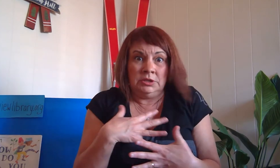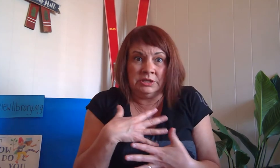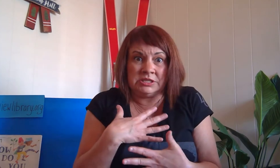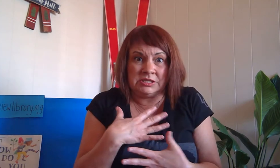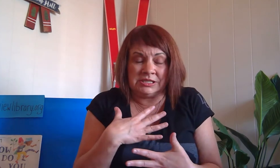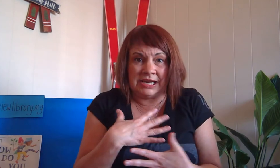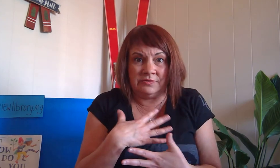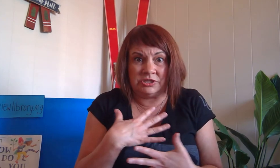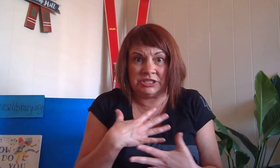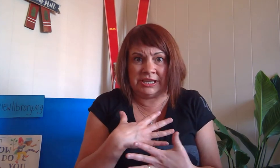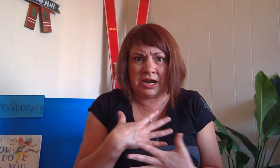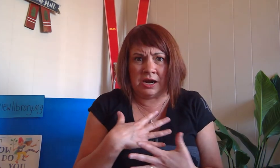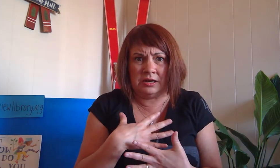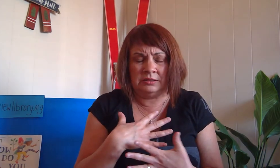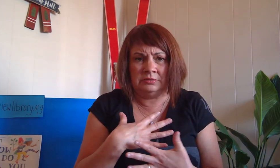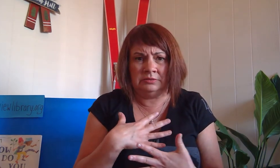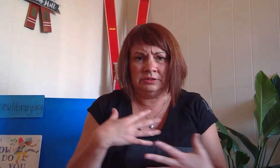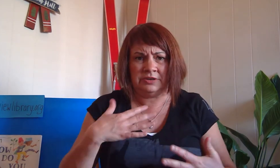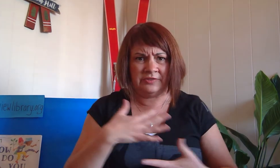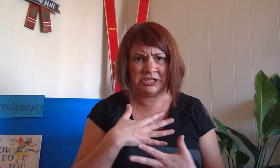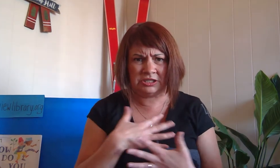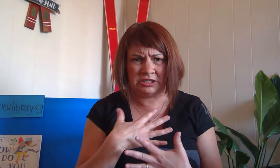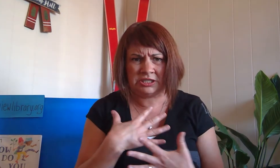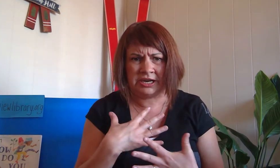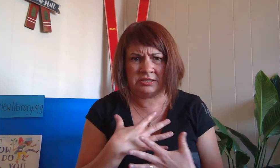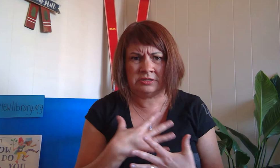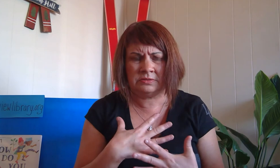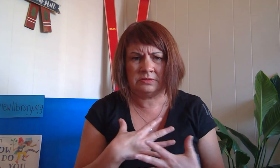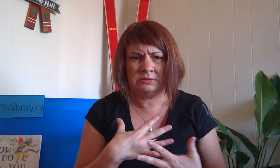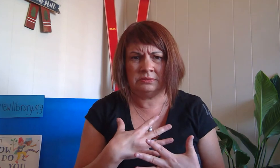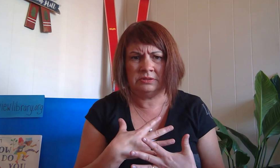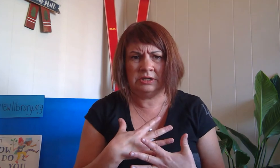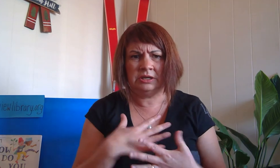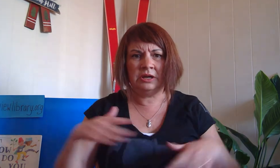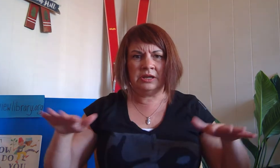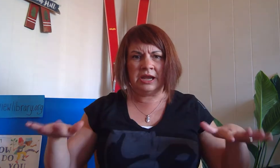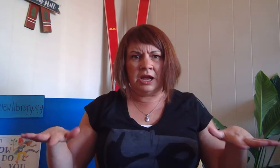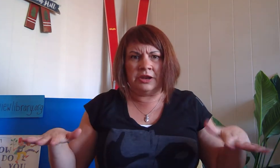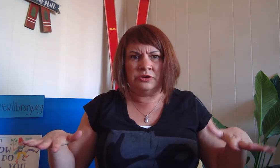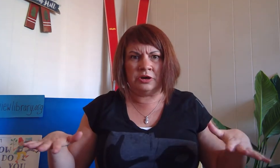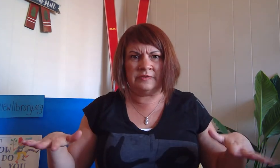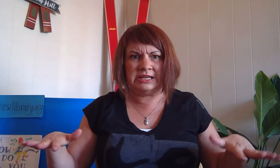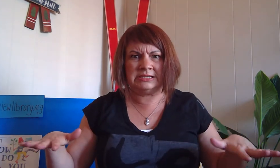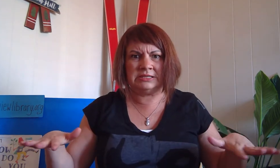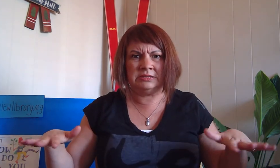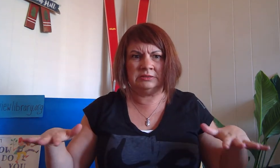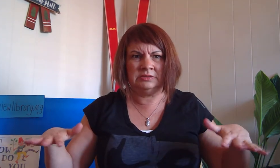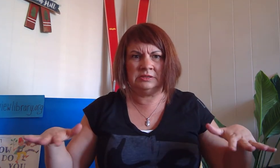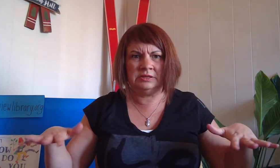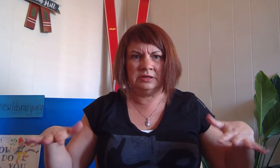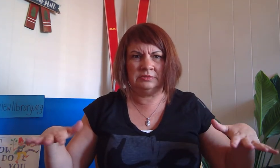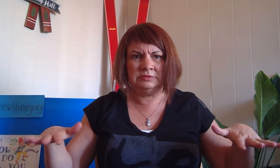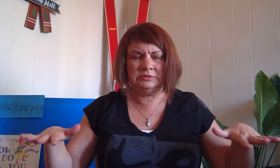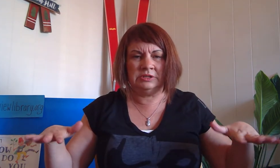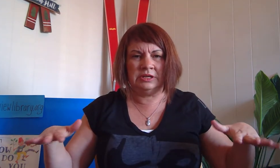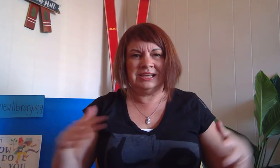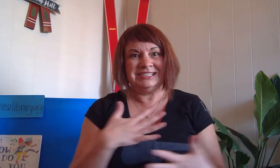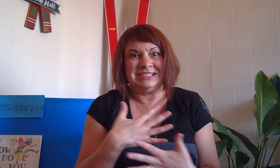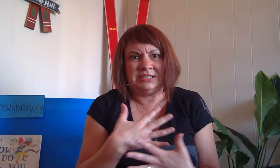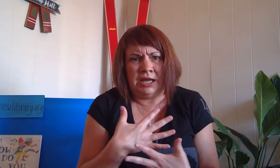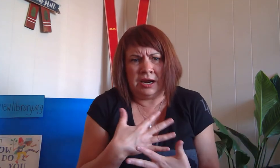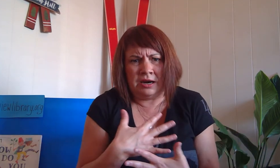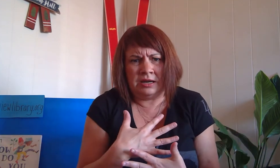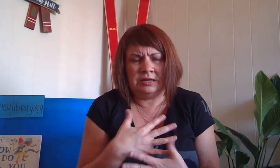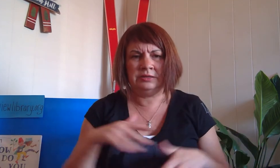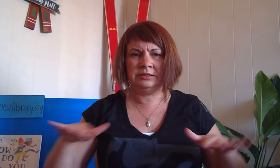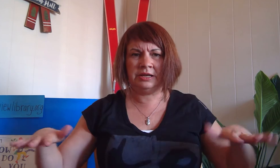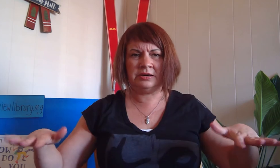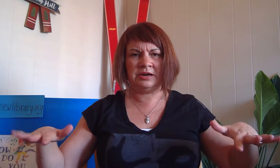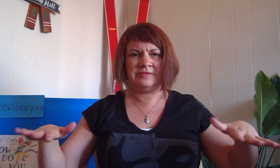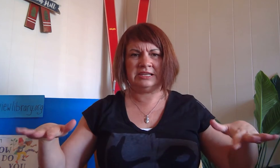This is the sign for scared. Your face should look scared too. Nervous, scared and nervous.